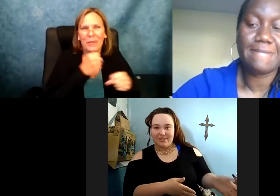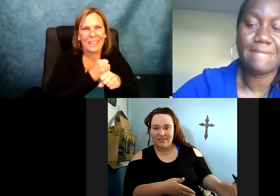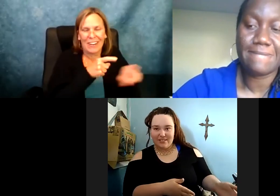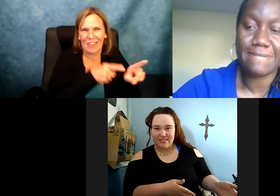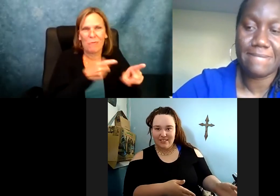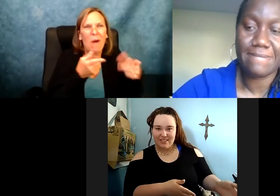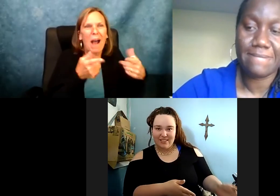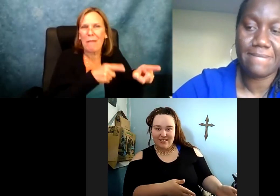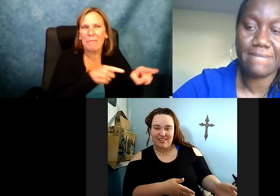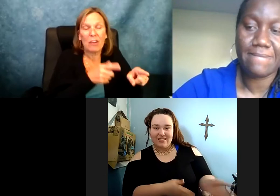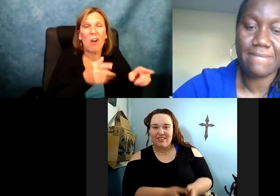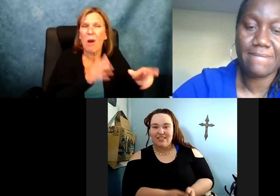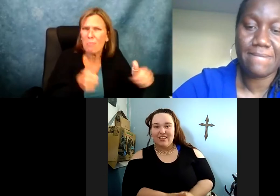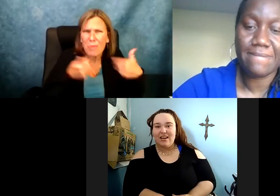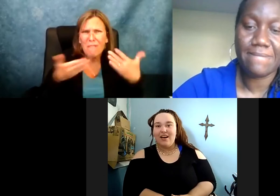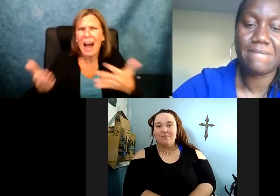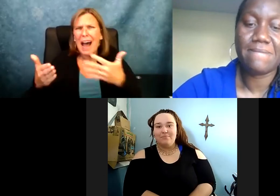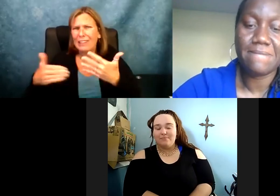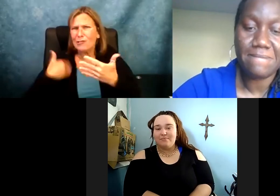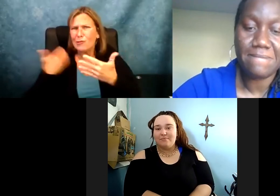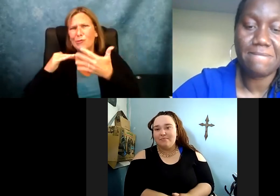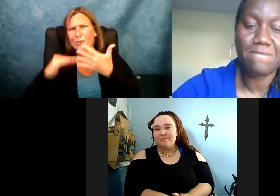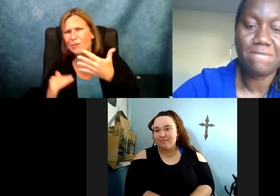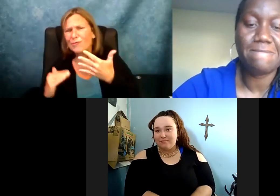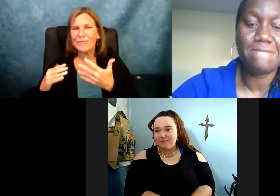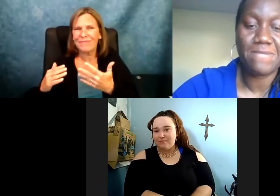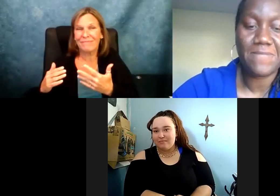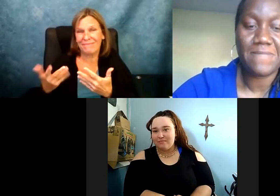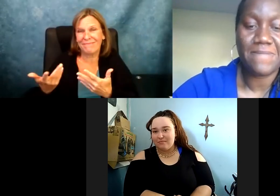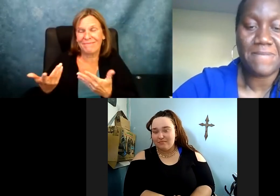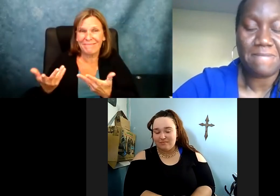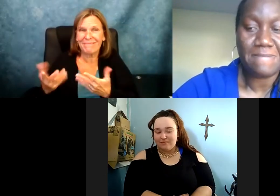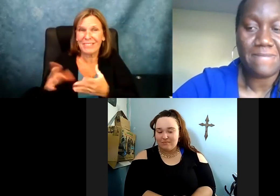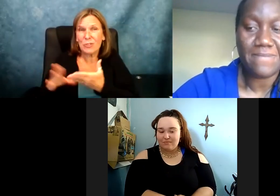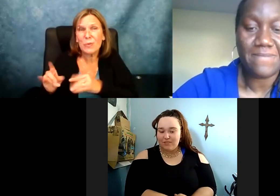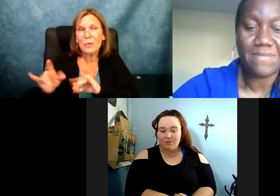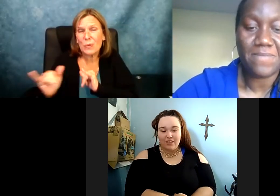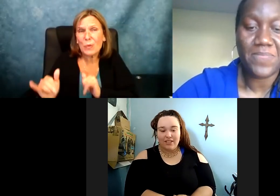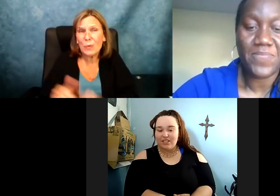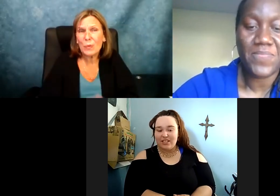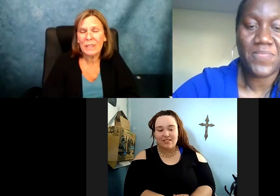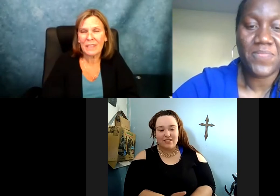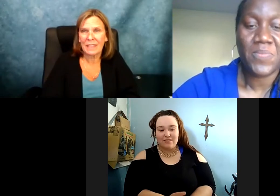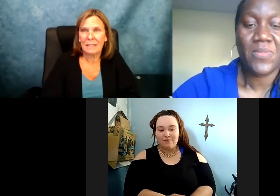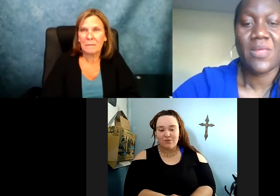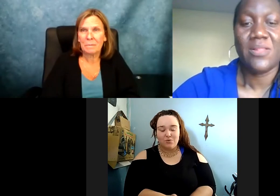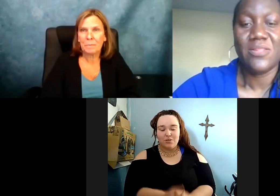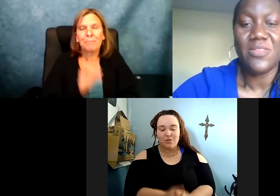opportunities I got my second junior year and sophomore year provided to the lower